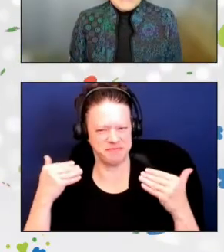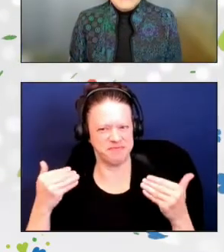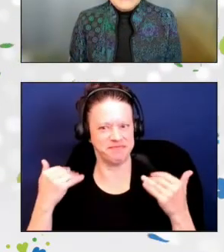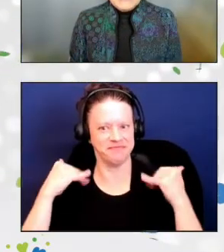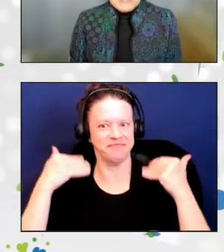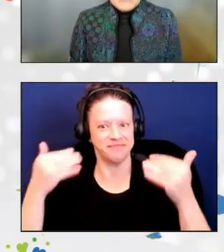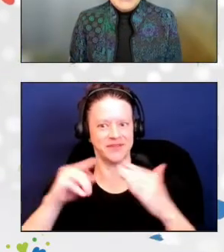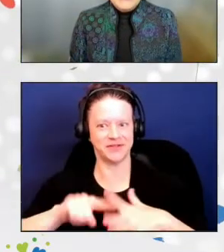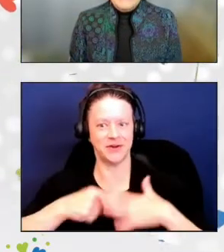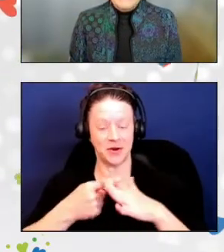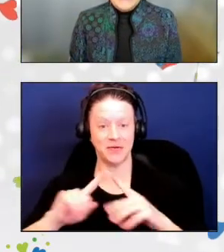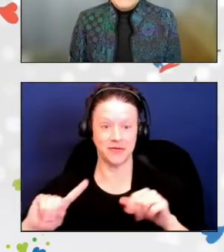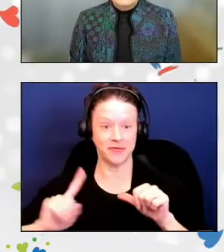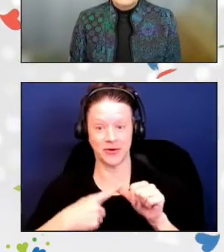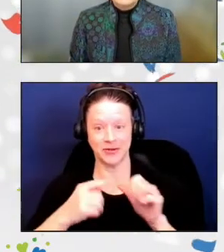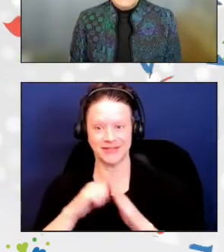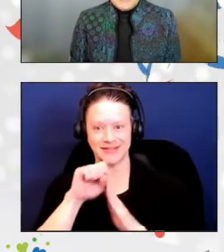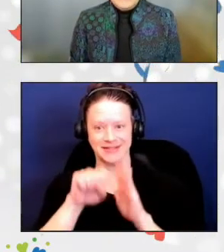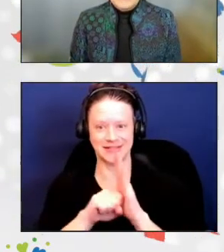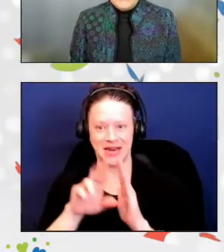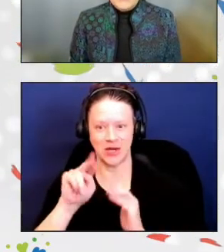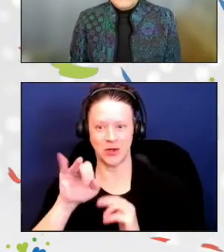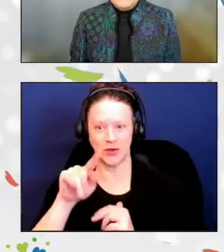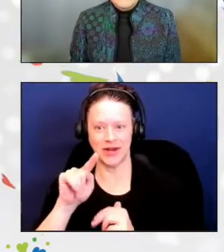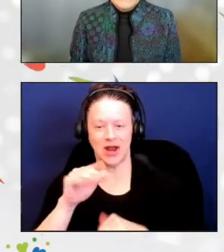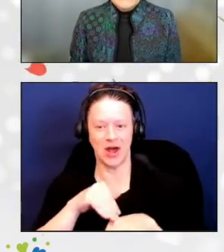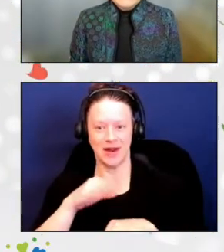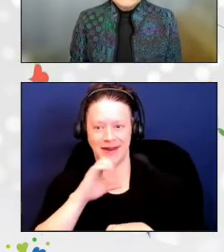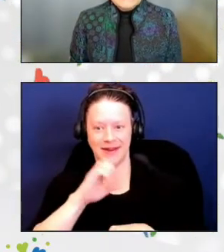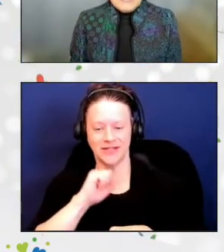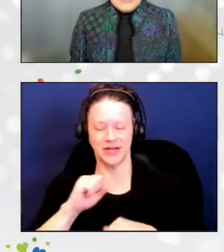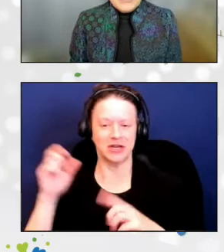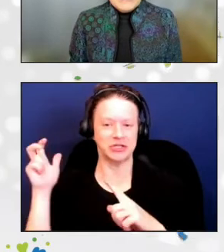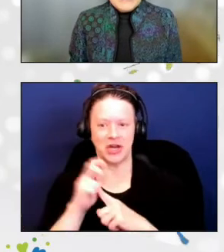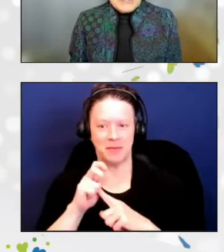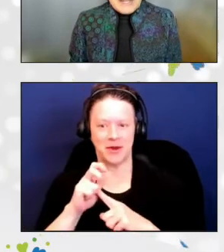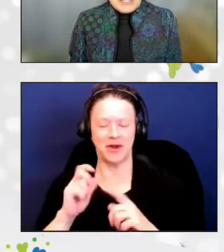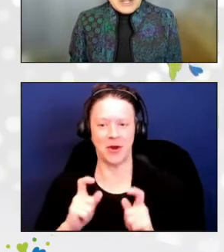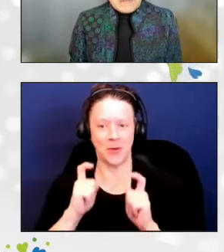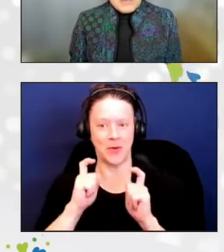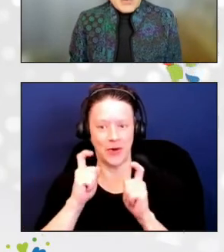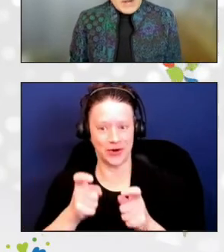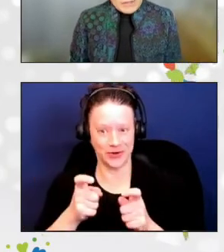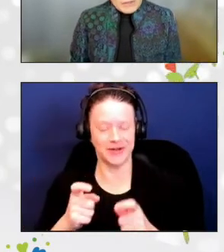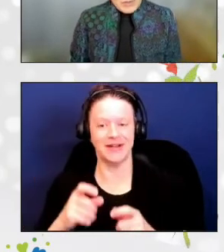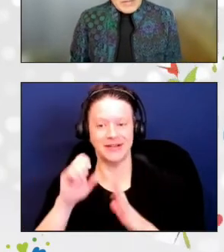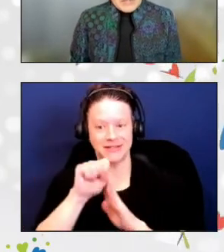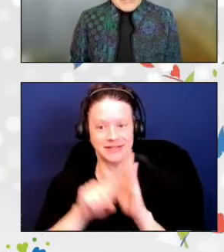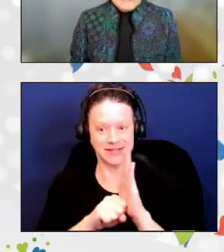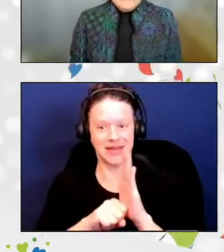is the State Unit on Aging Champion Award. State Units on Aging or SUAs